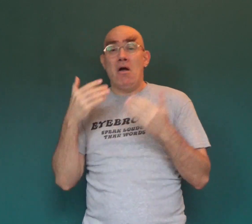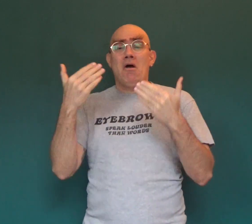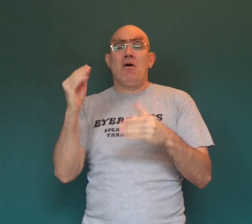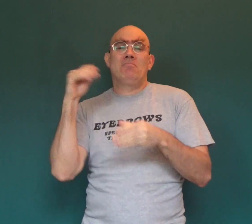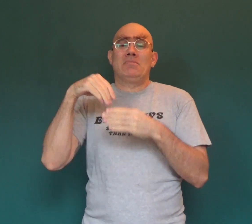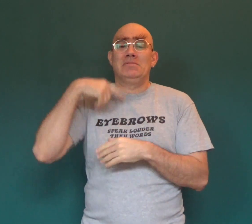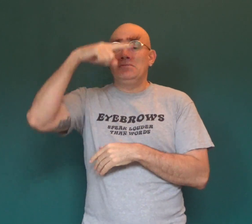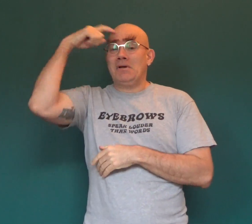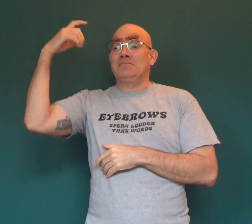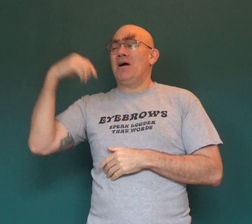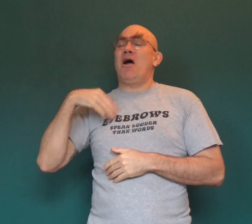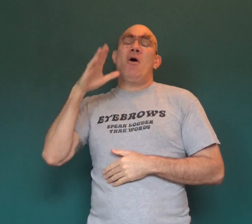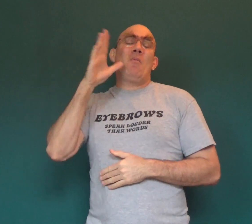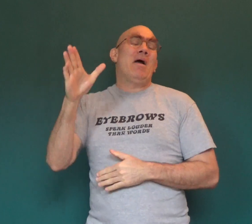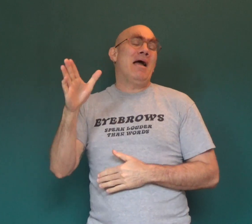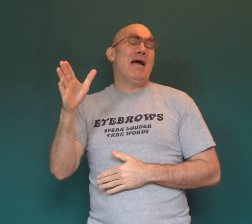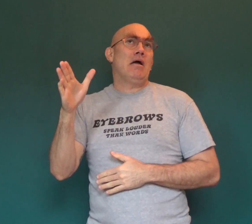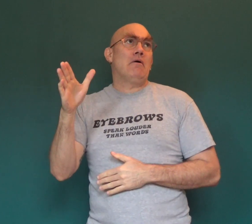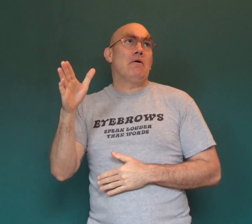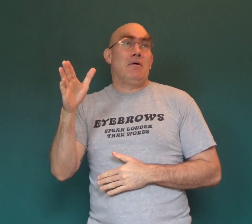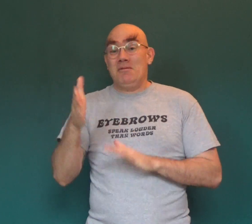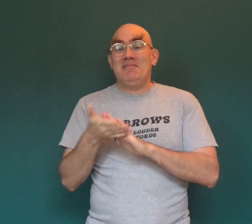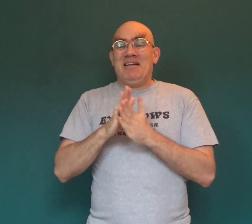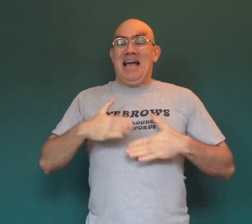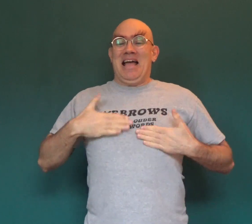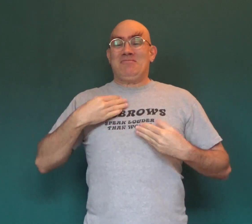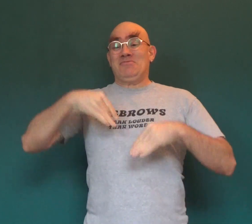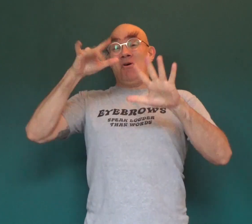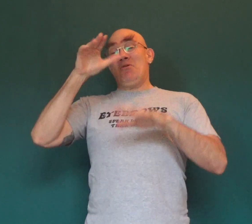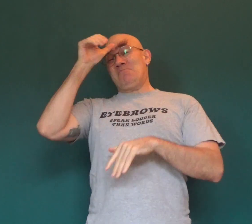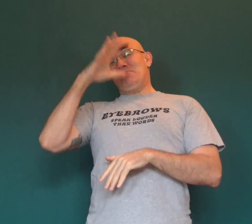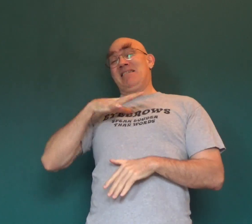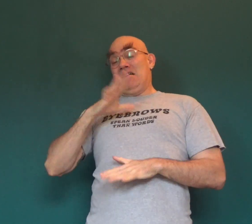But put me in summer and I'll be a — happy snowman!